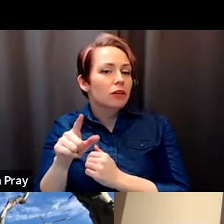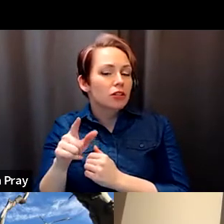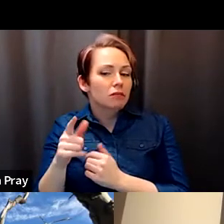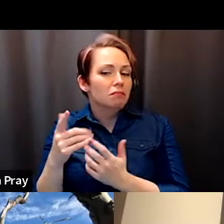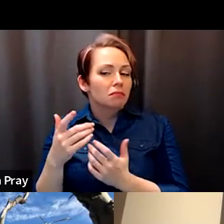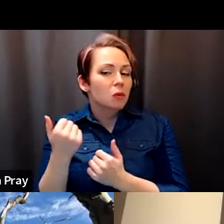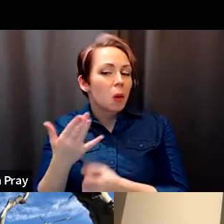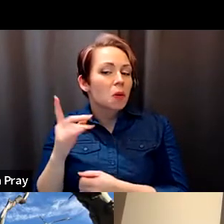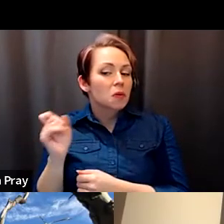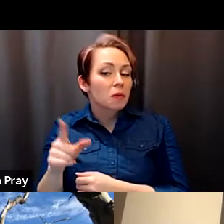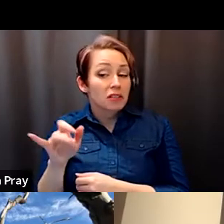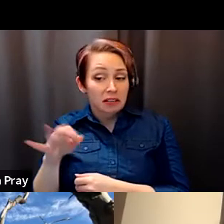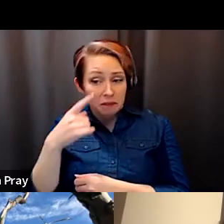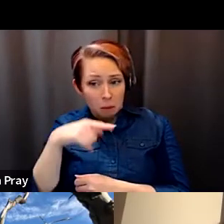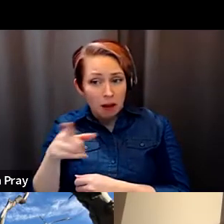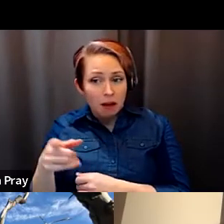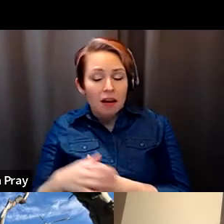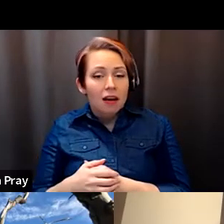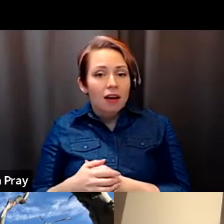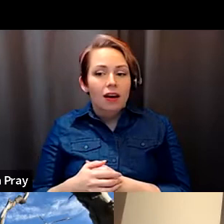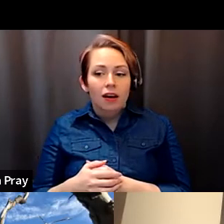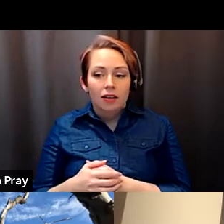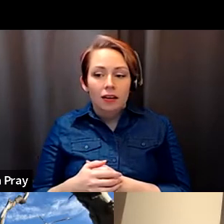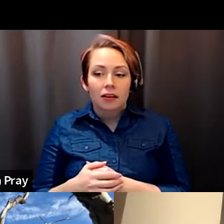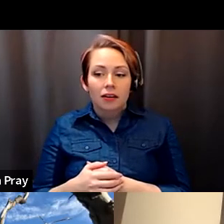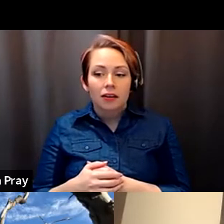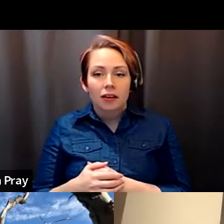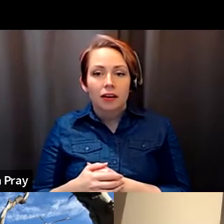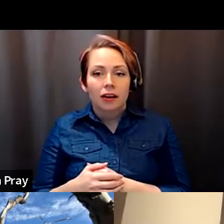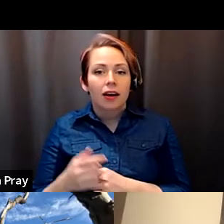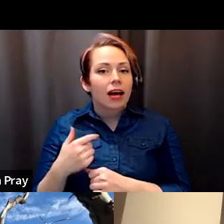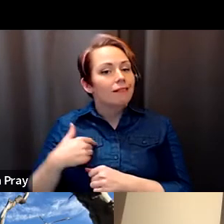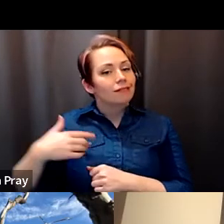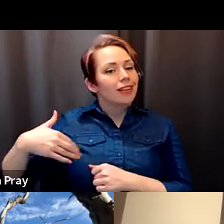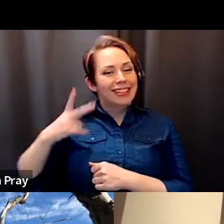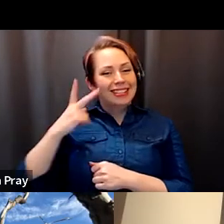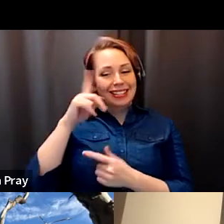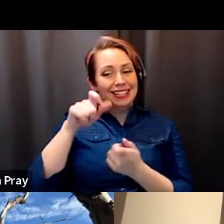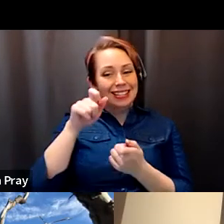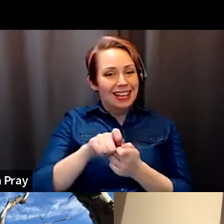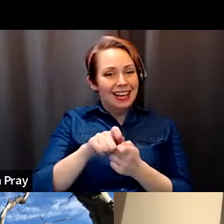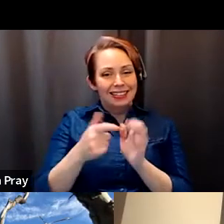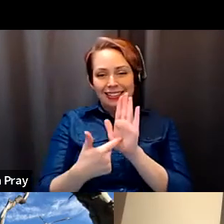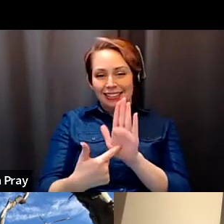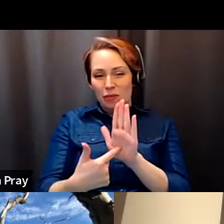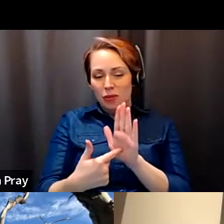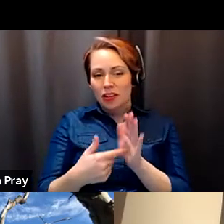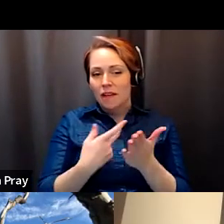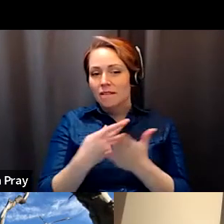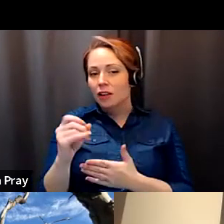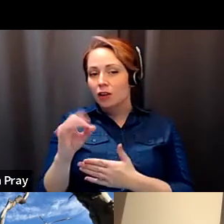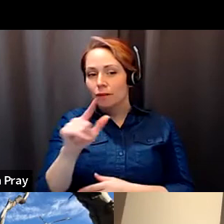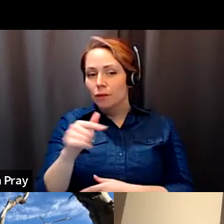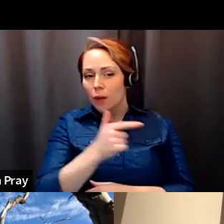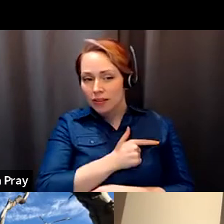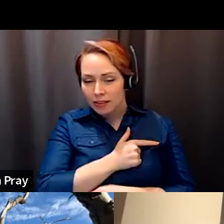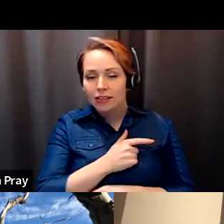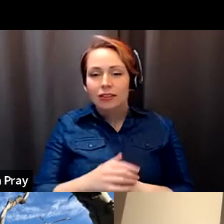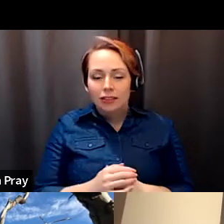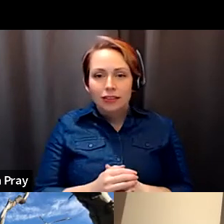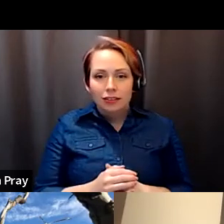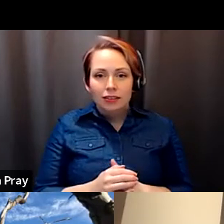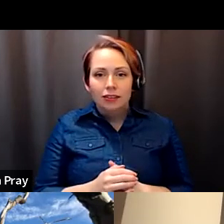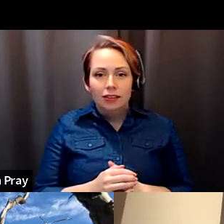Salvador Santino Regilme: If possible, but I have yet to see what are exactly examples of the failure of loyalty, because in the Grand scheme of things foreign aid has to be.